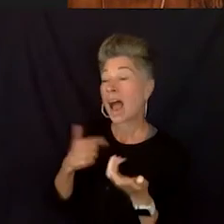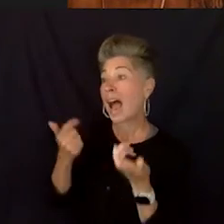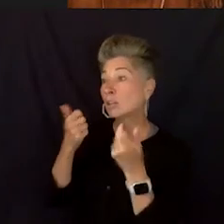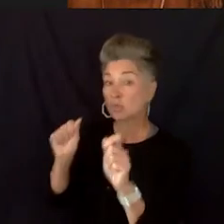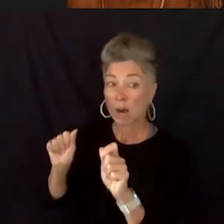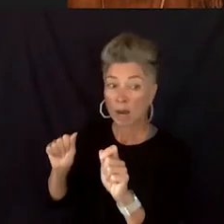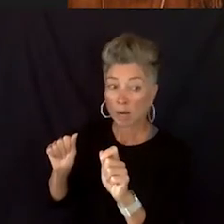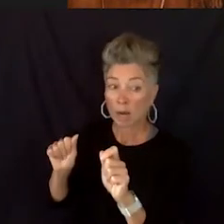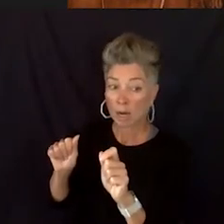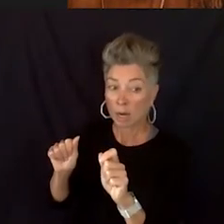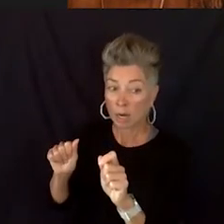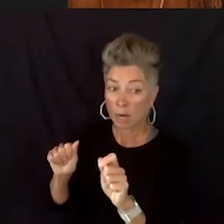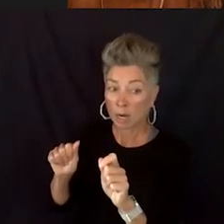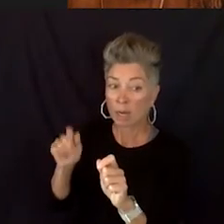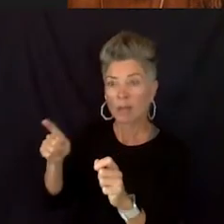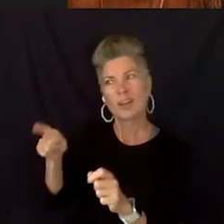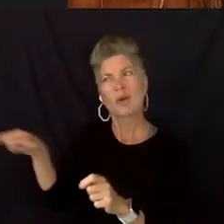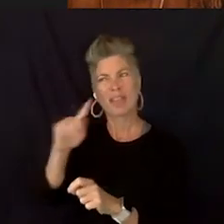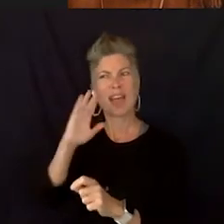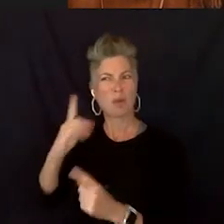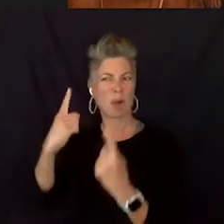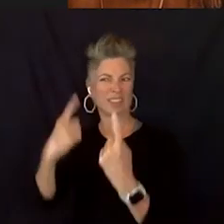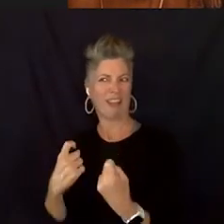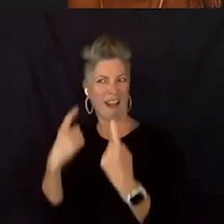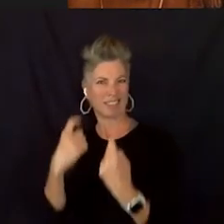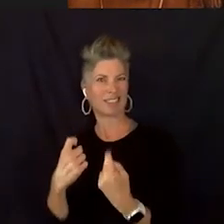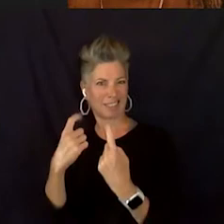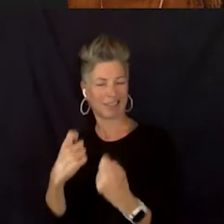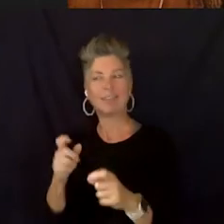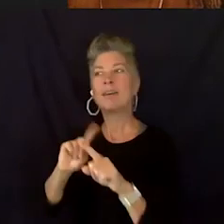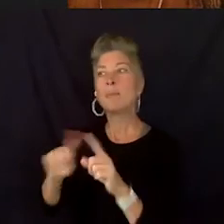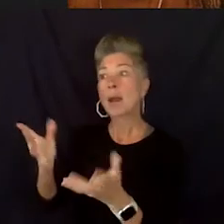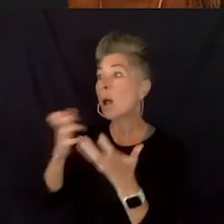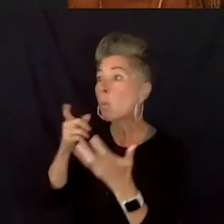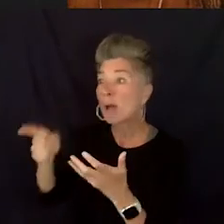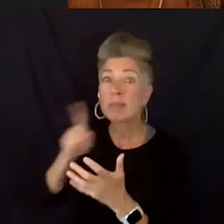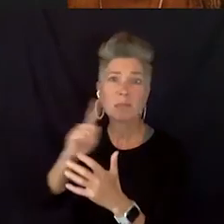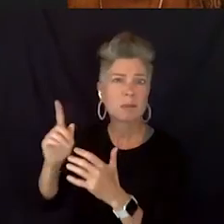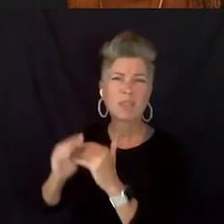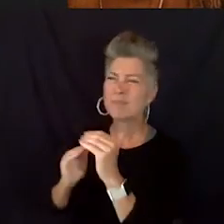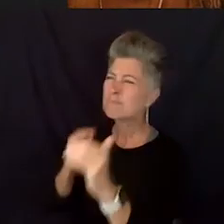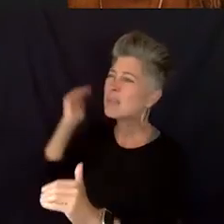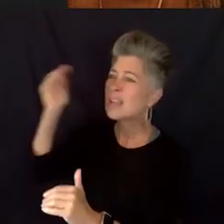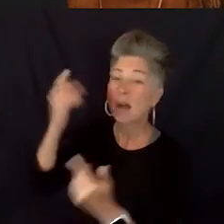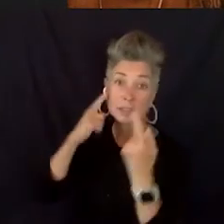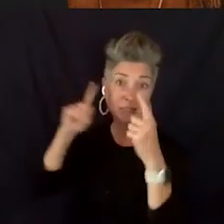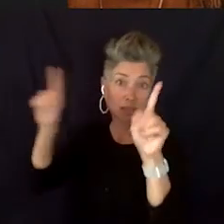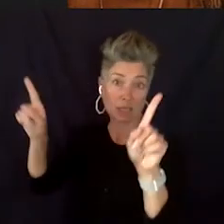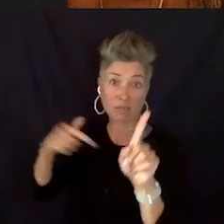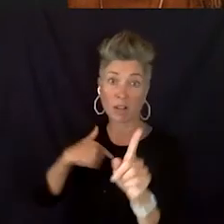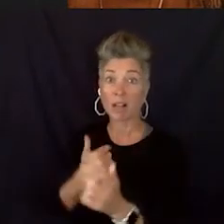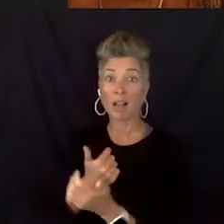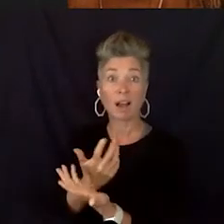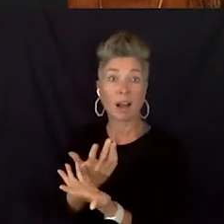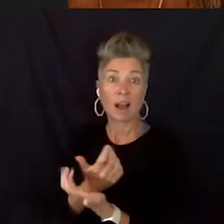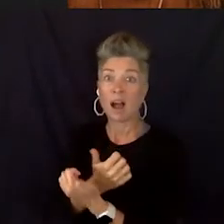you have to be, I want you to be successful beyond me and beyond ballroom, beyond all of that. I love my, I say I love my kids beyond ballroom.